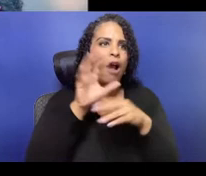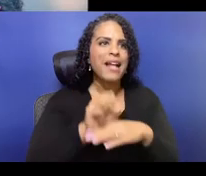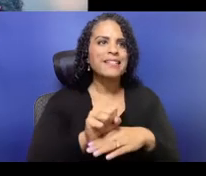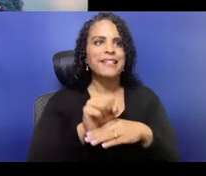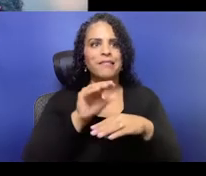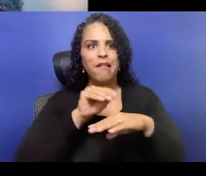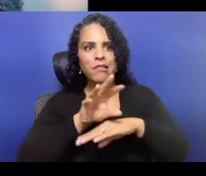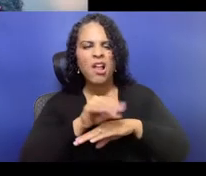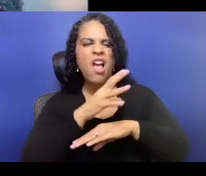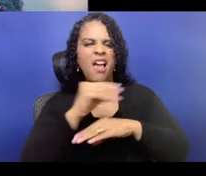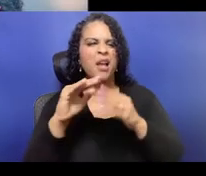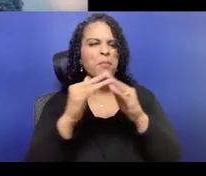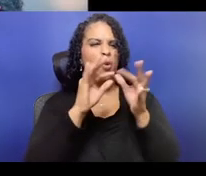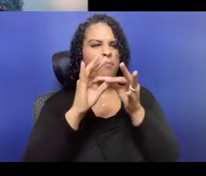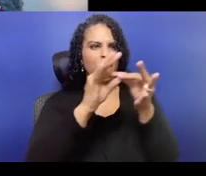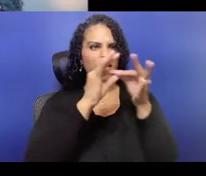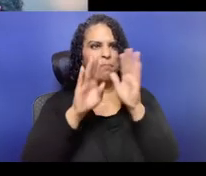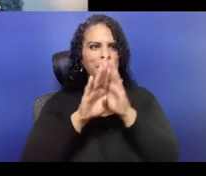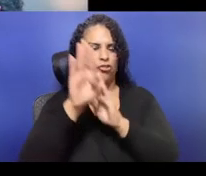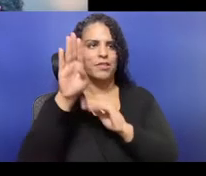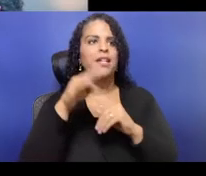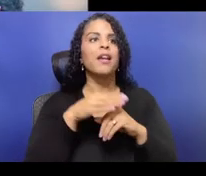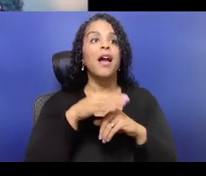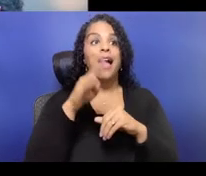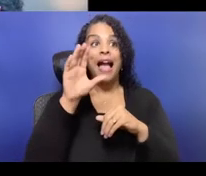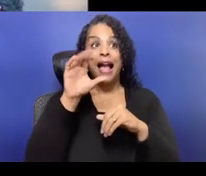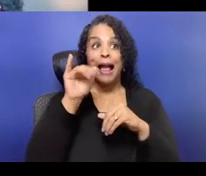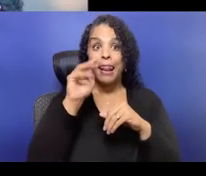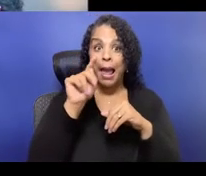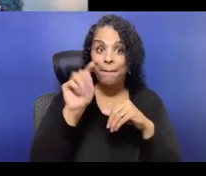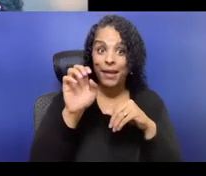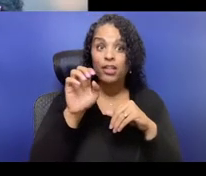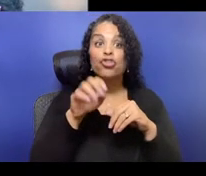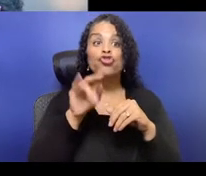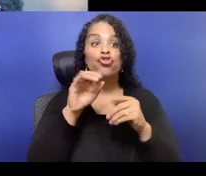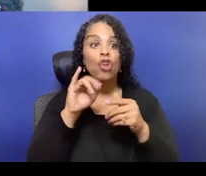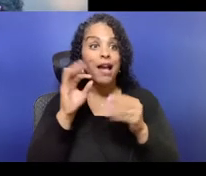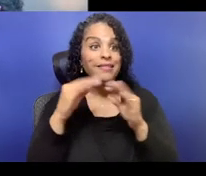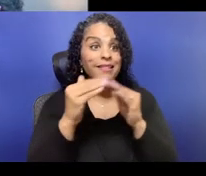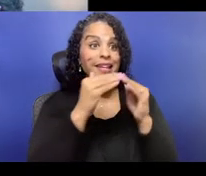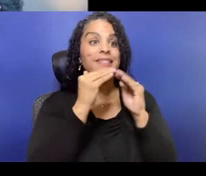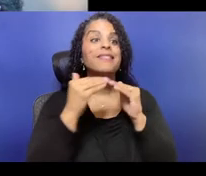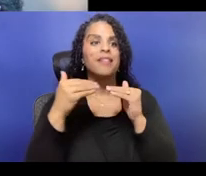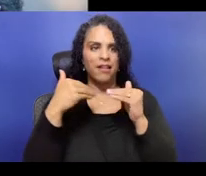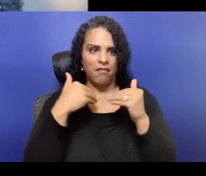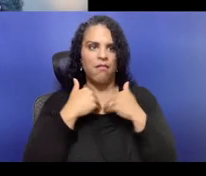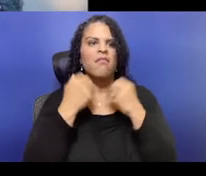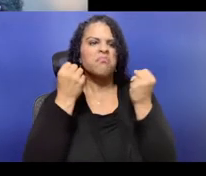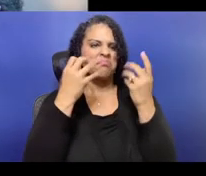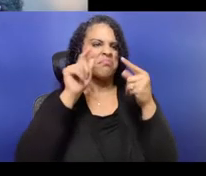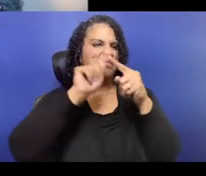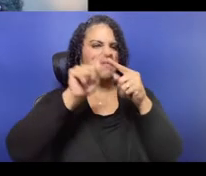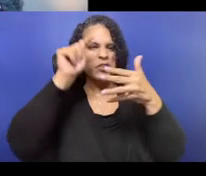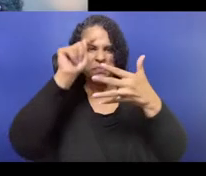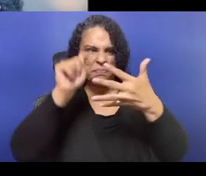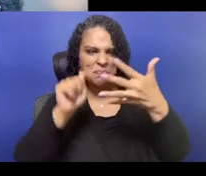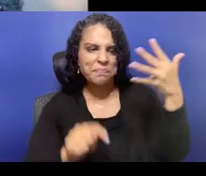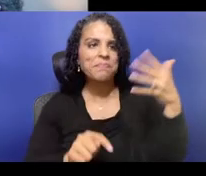And now I'm gonna pass it on to Annalisa. Thanks, Anna. Hi everyone, my name's Annalisa Dias.